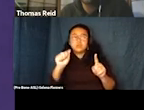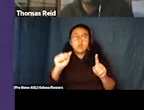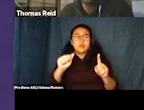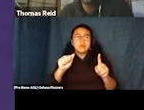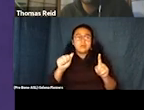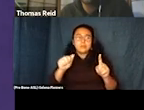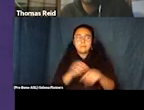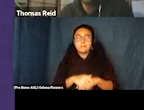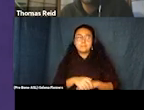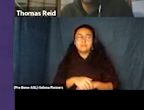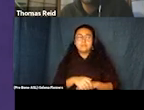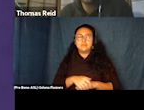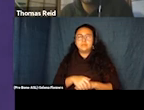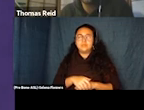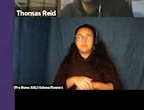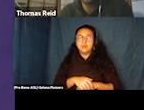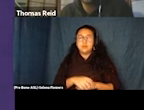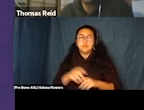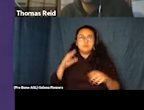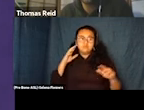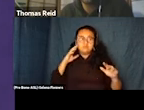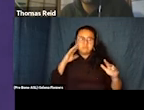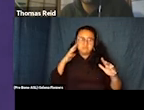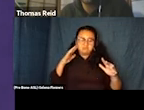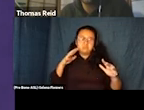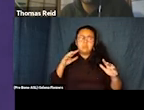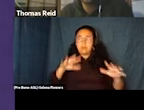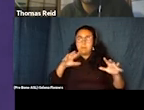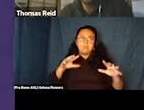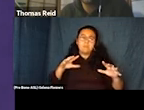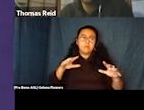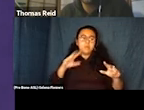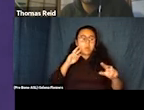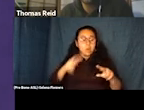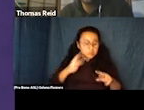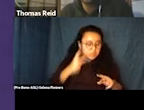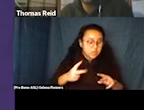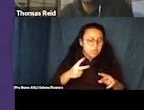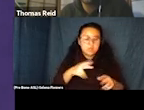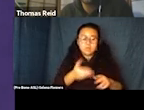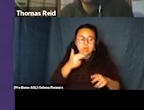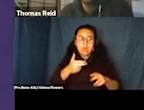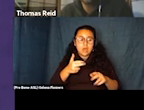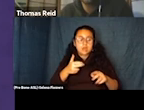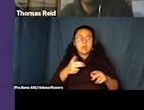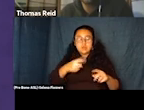Rand drops down and also sees the pistol dangling just above the whirring machine.